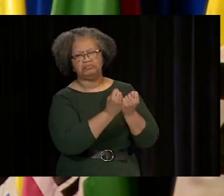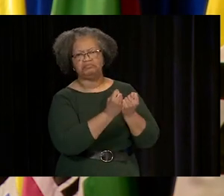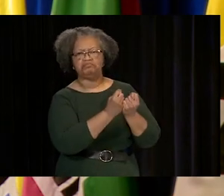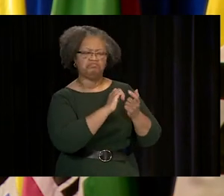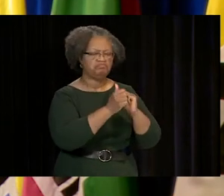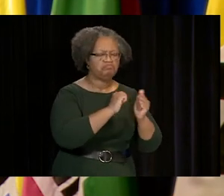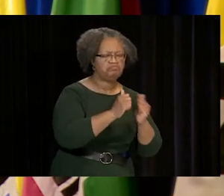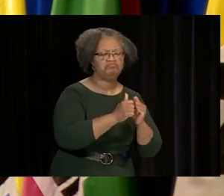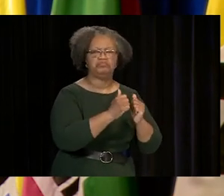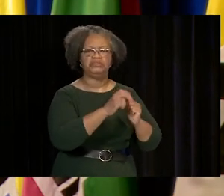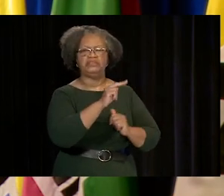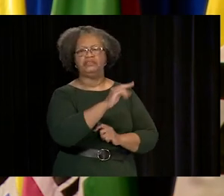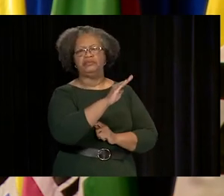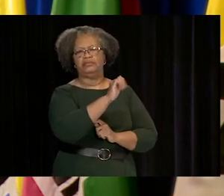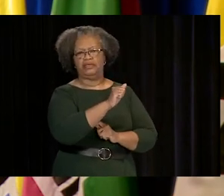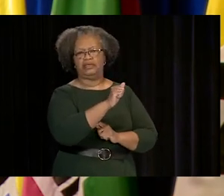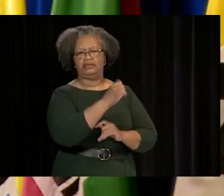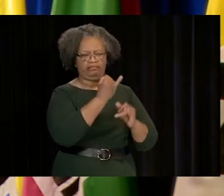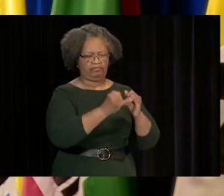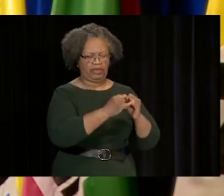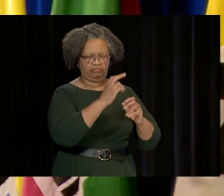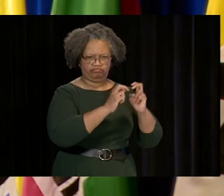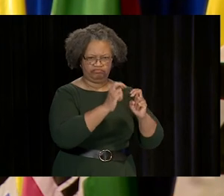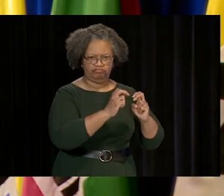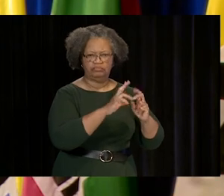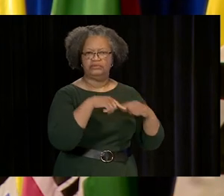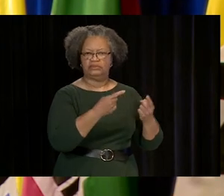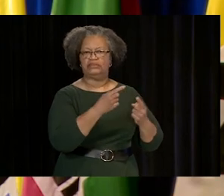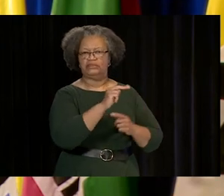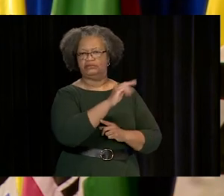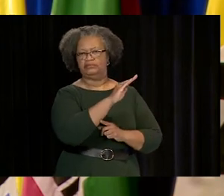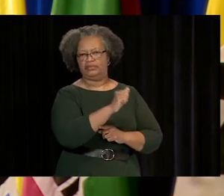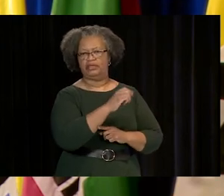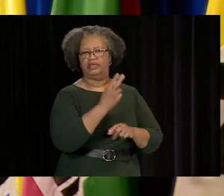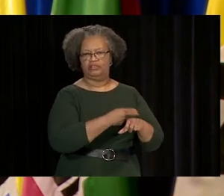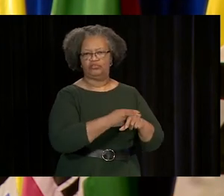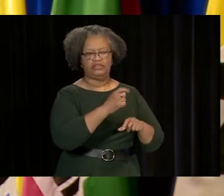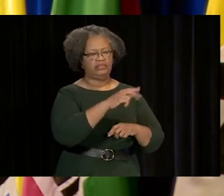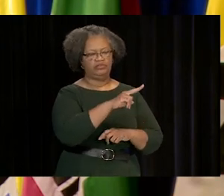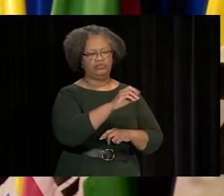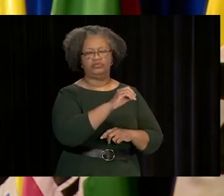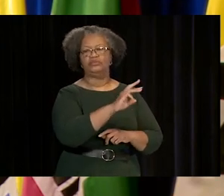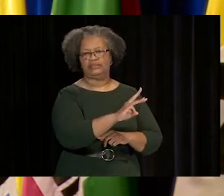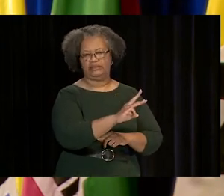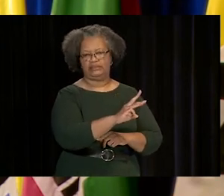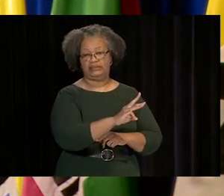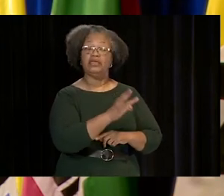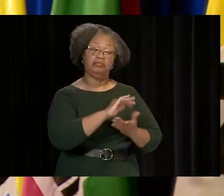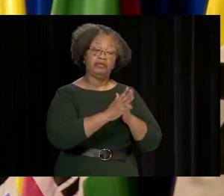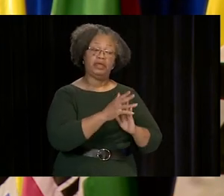HE HAS OVERSEEN THE MAVS COMPETING IN THE NBA FINALS FOR THE FIRST TIME IN FRANCHISE HISTORY IN 2006